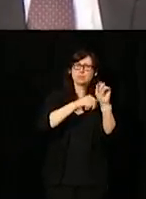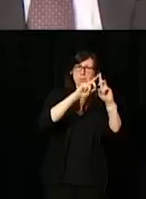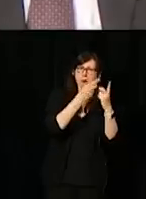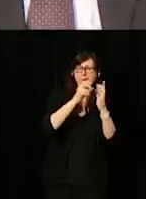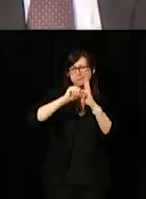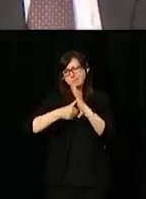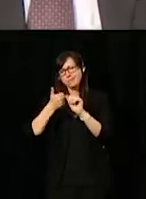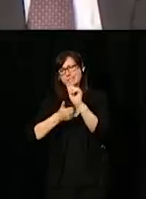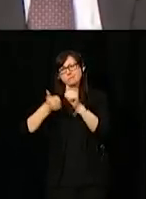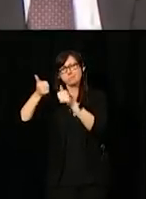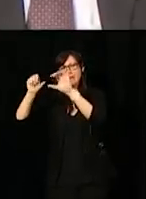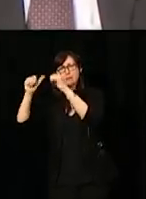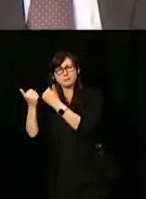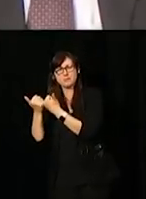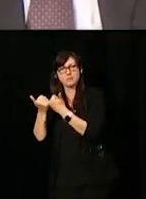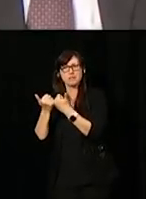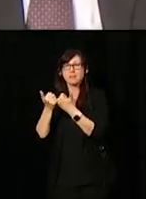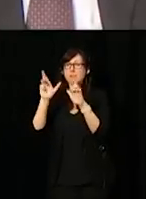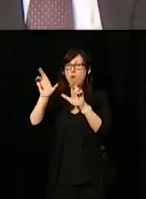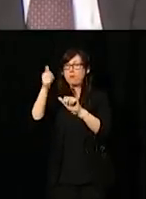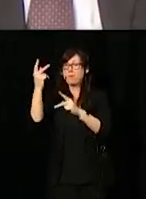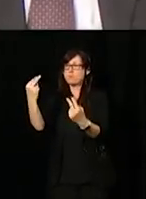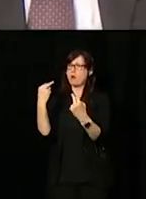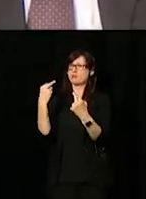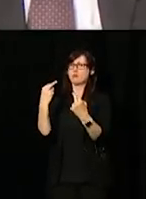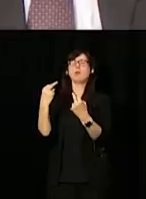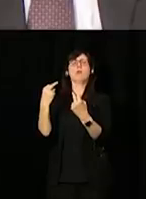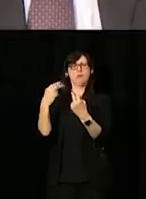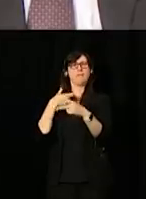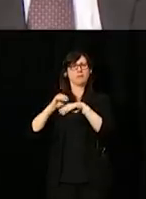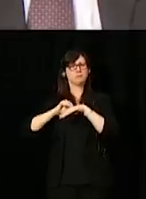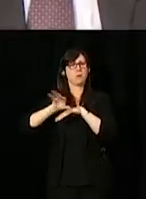I hope we can inspire other people and bring about change, change from within.